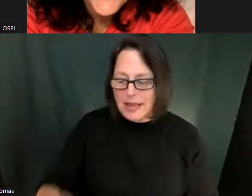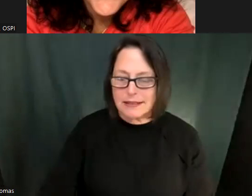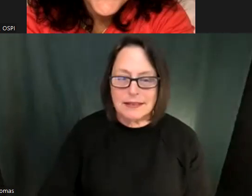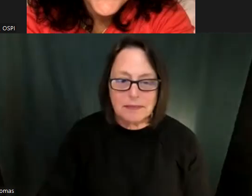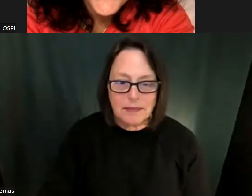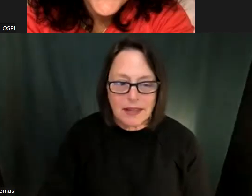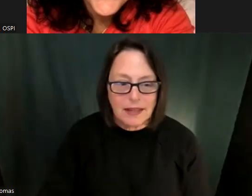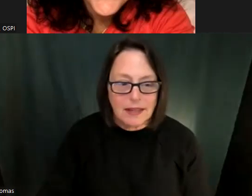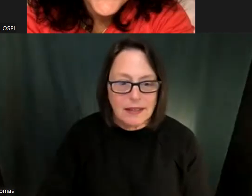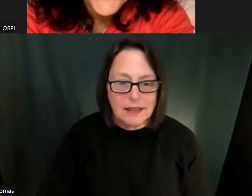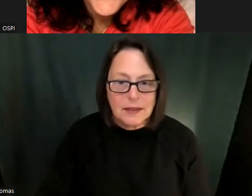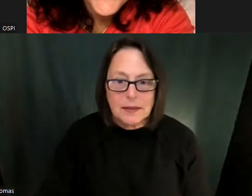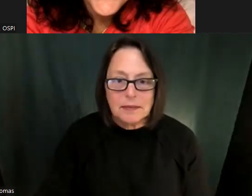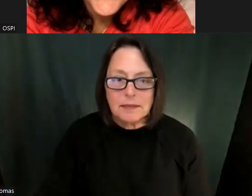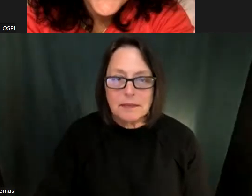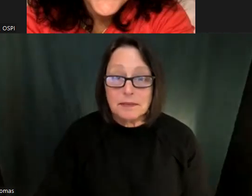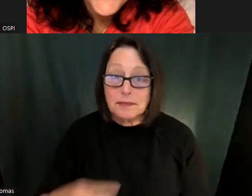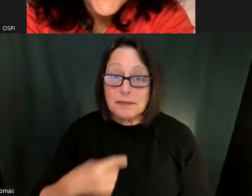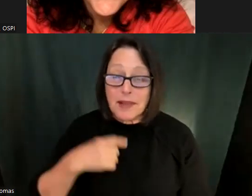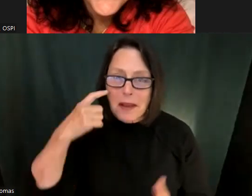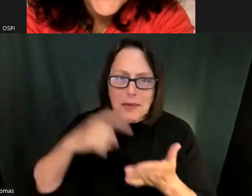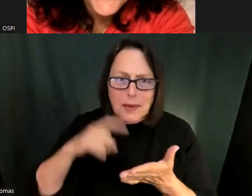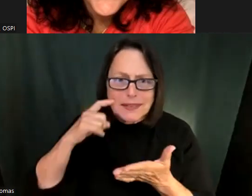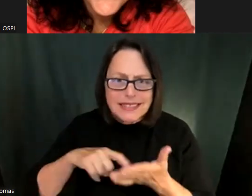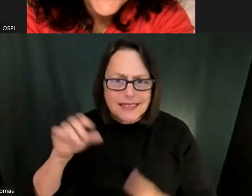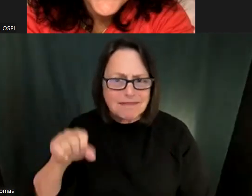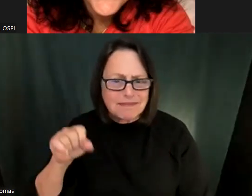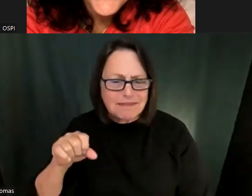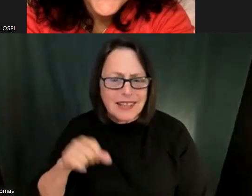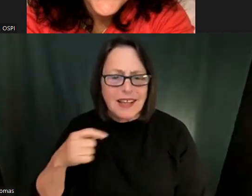I just wanted to show you. The first 4 and your mind can get creative about how the brain danced can be used in your spaces.